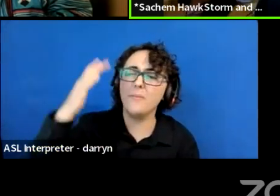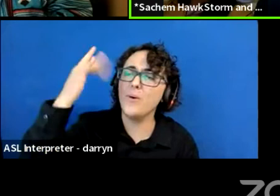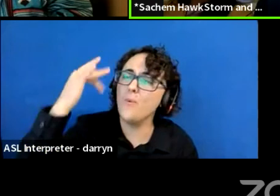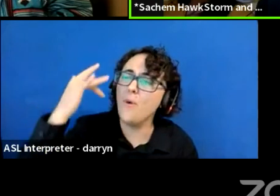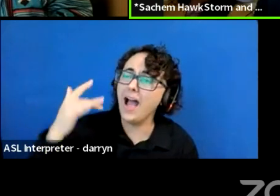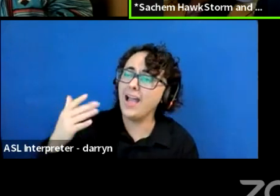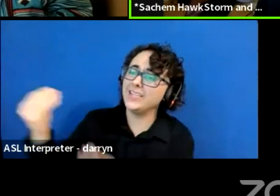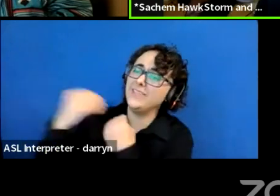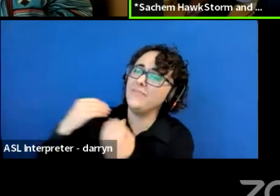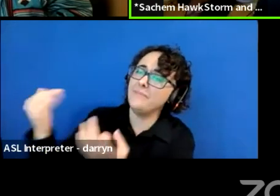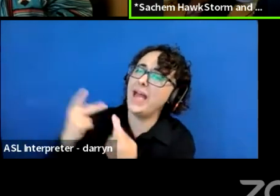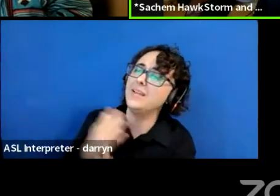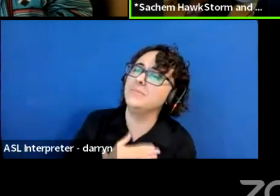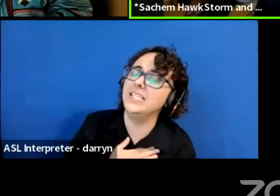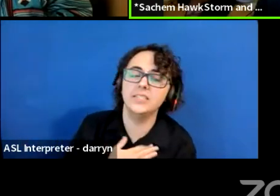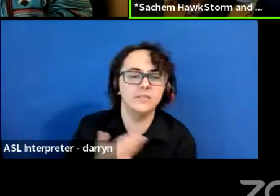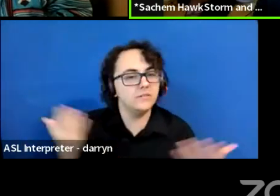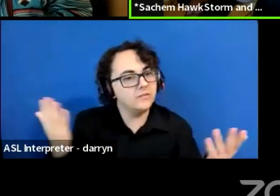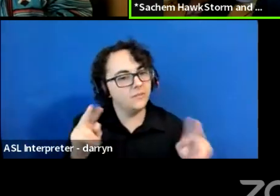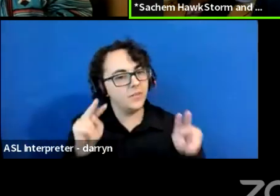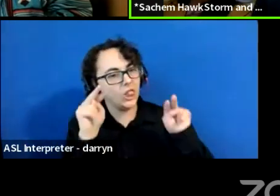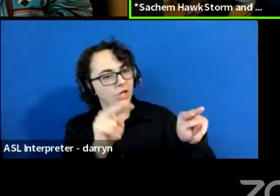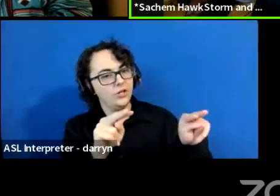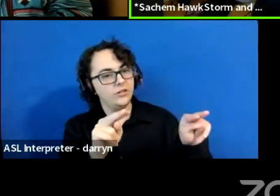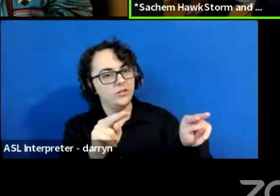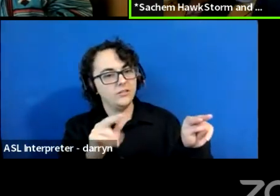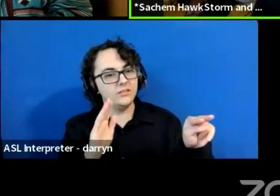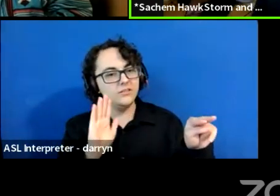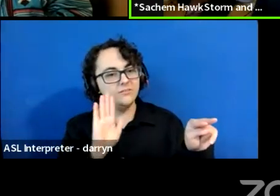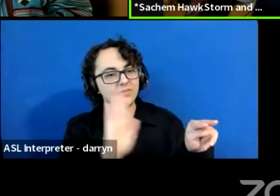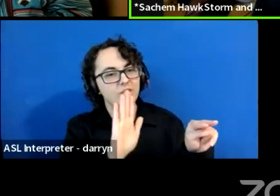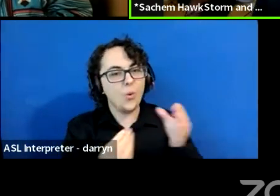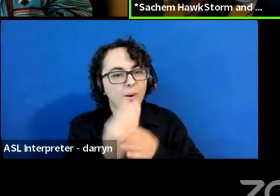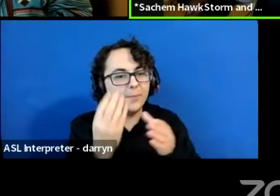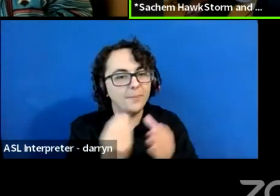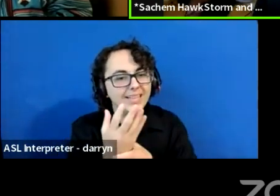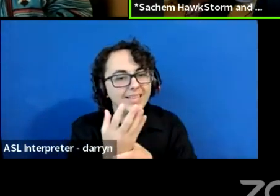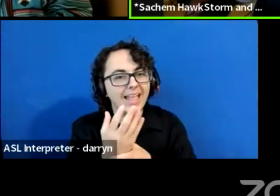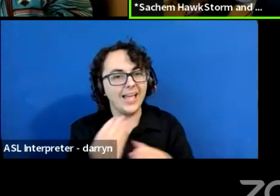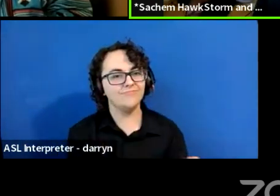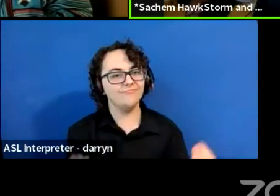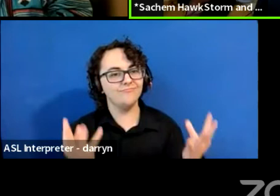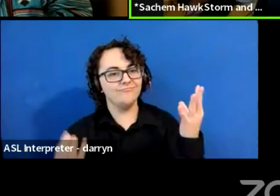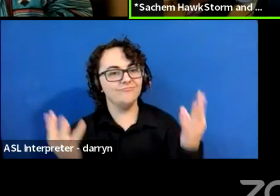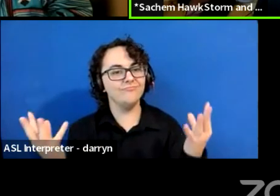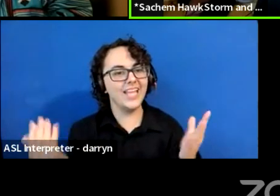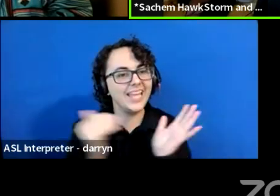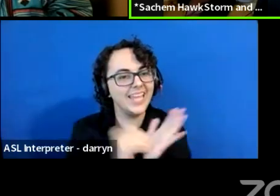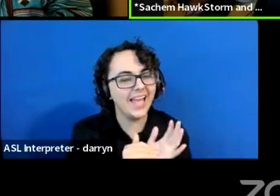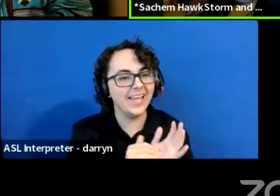your families are taken care of, and you're no longer lazy. I'll give it back to you,